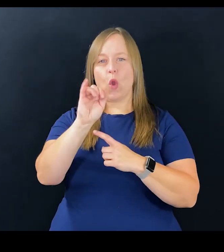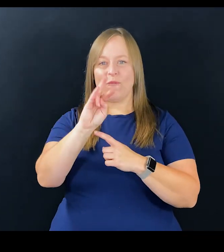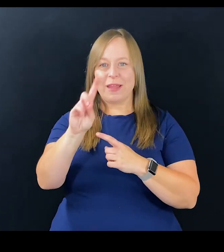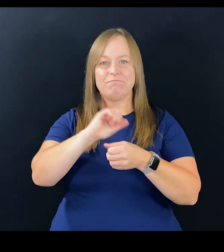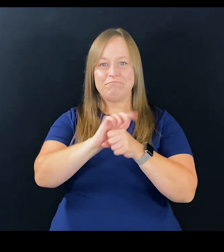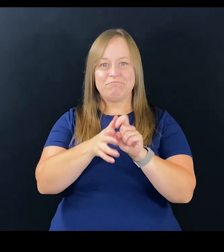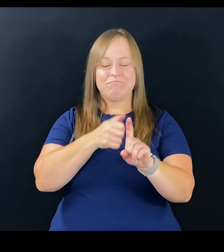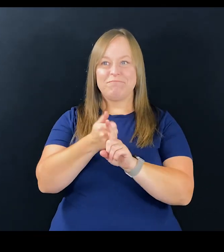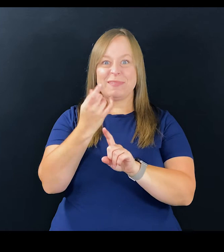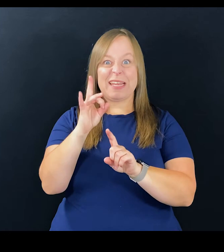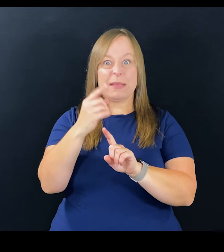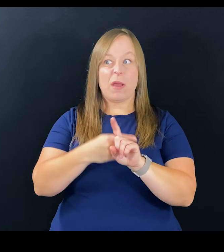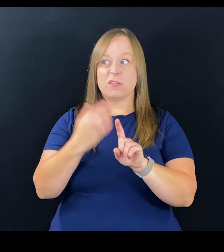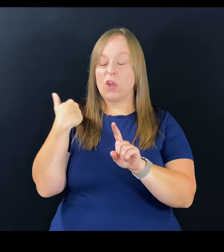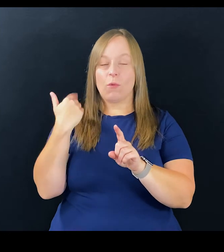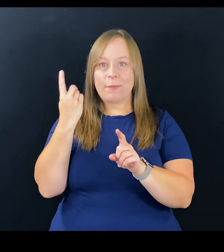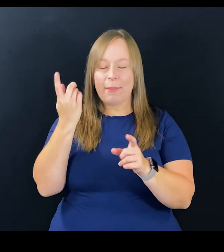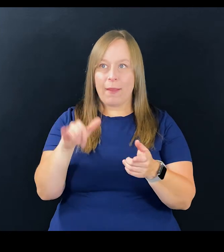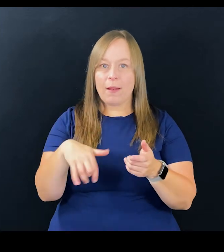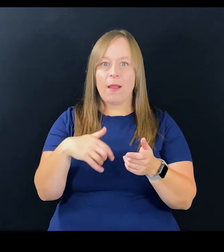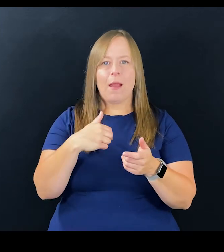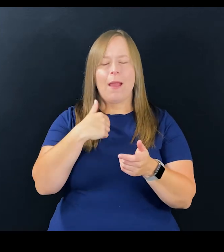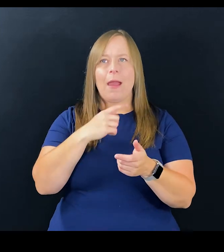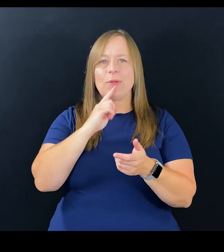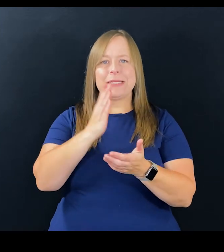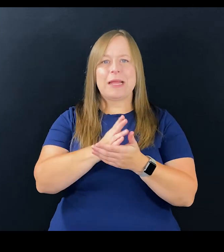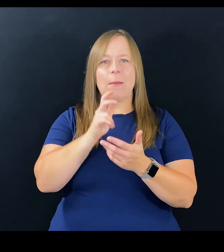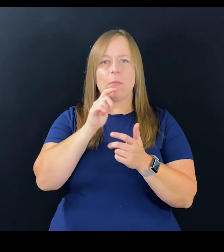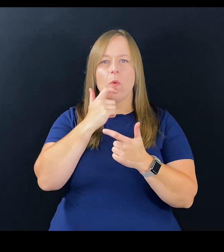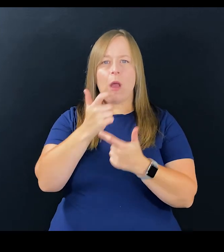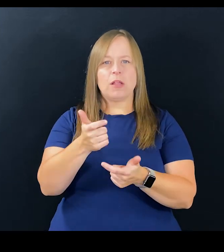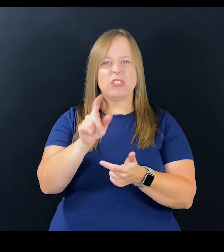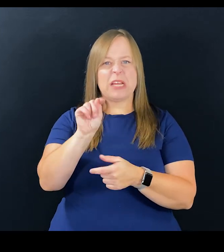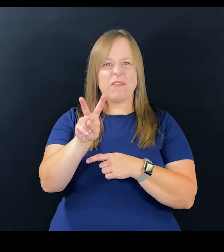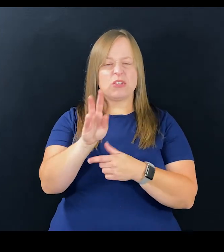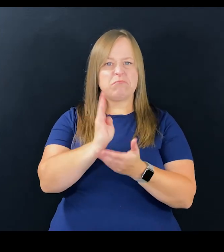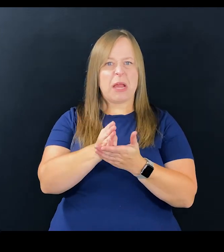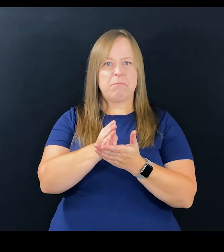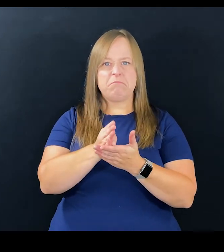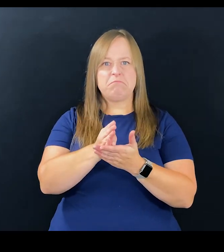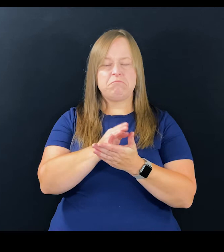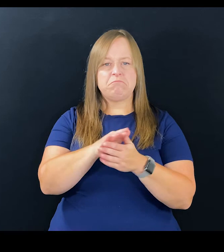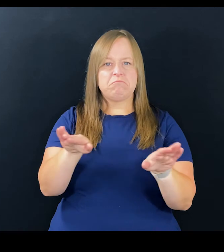really since COVID began some 18 months ago or close to it, I really stopped watching television.